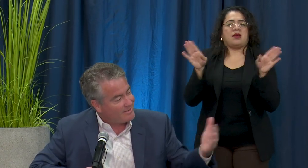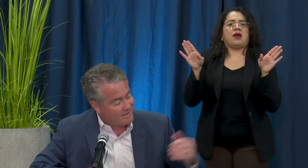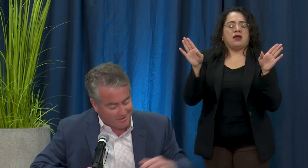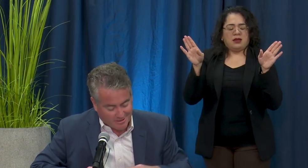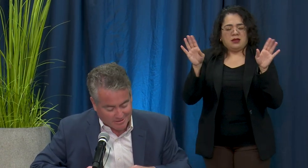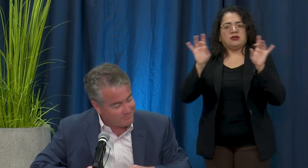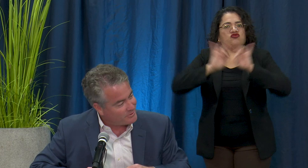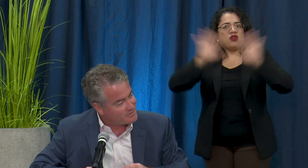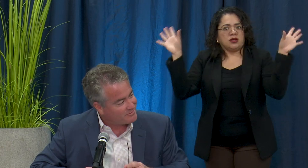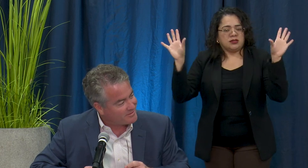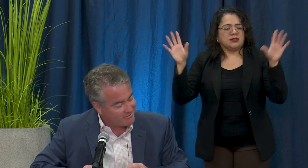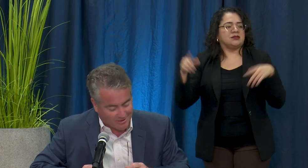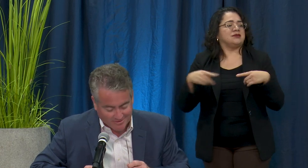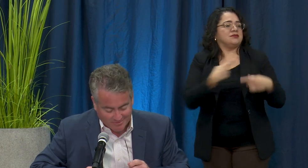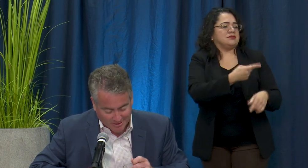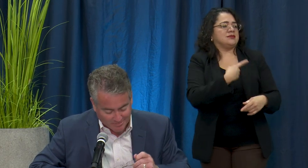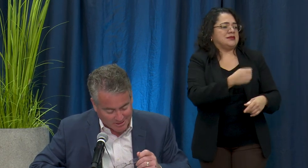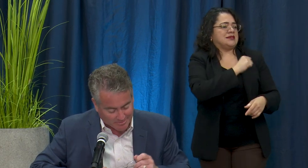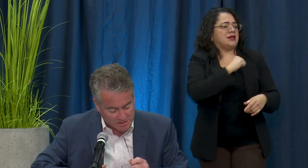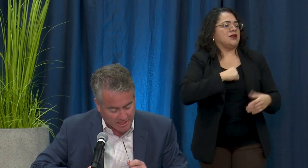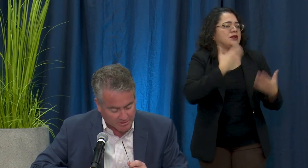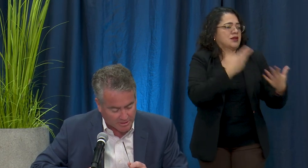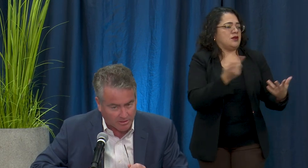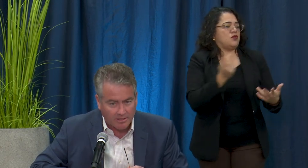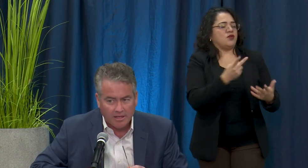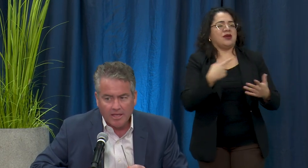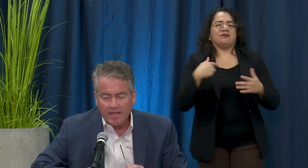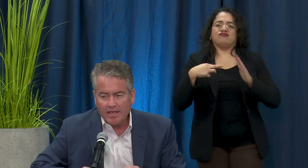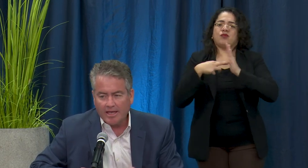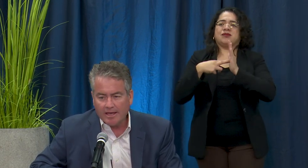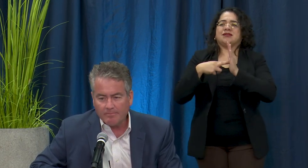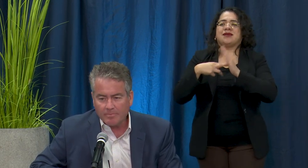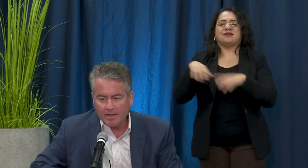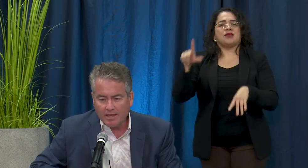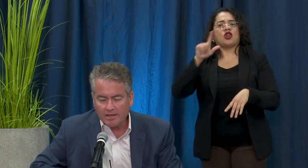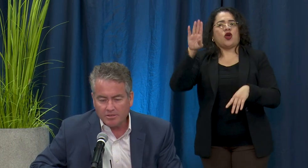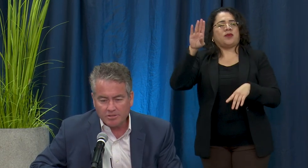are the collective voice of Long Beach up in Sacramento. I can assure